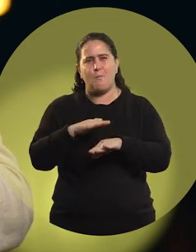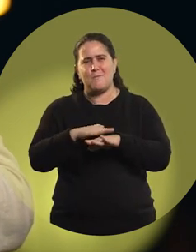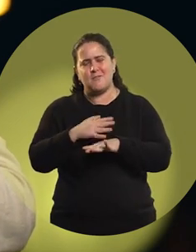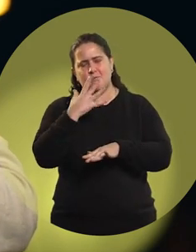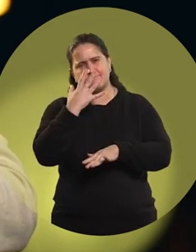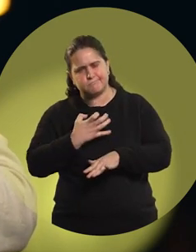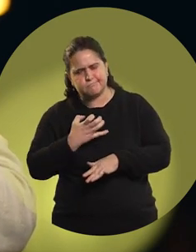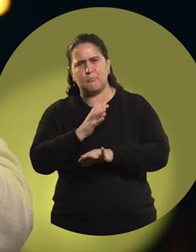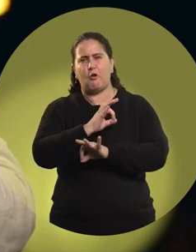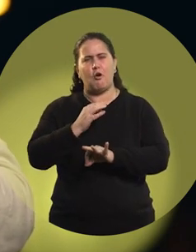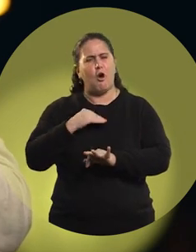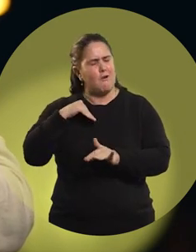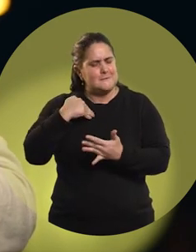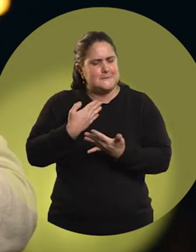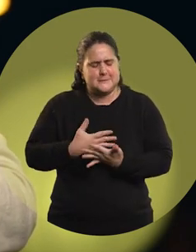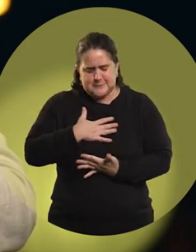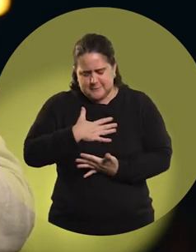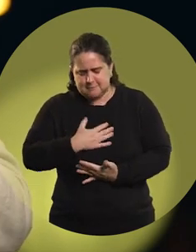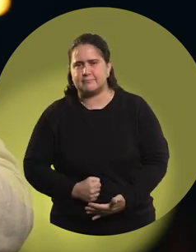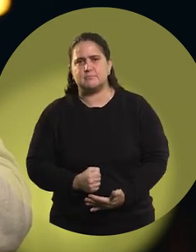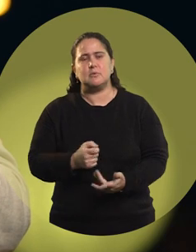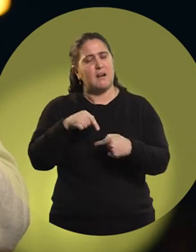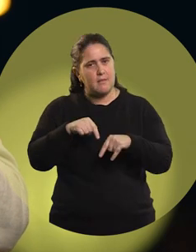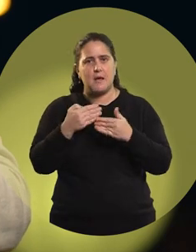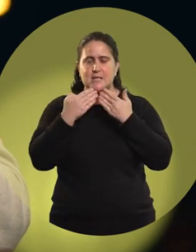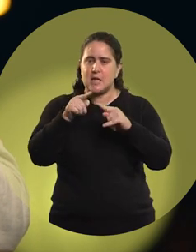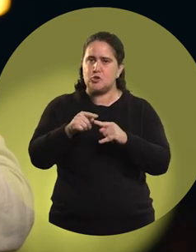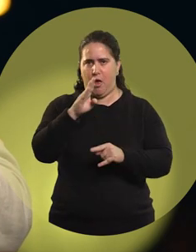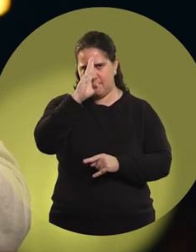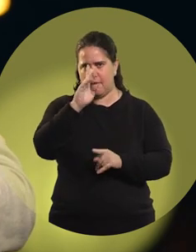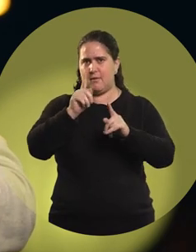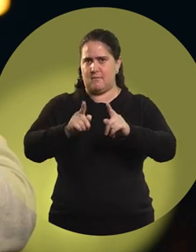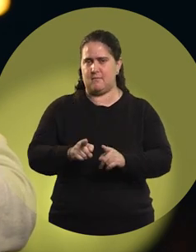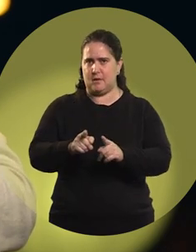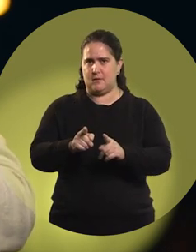those that cause us sadness or frustration, they are the moments we learn from the most,